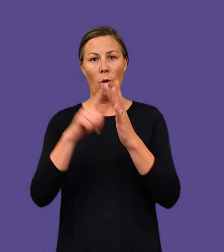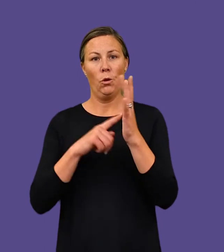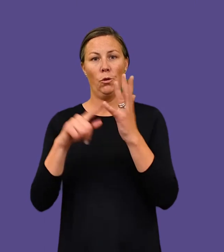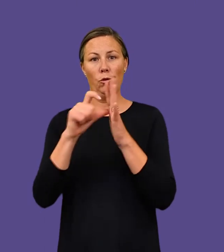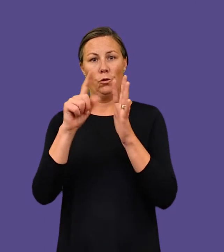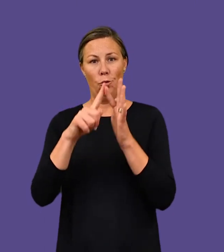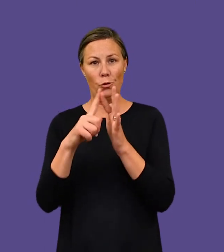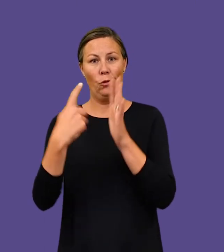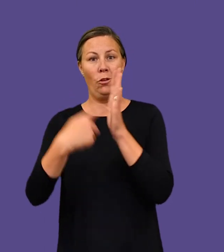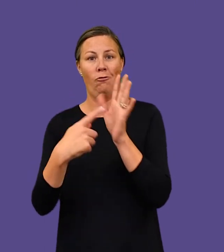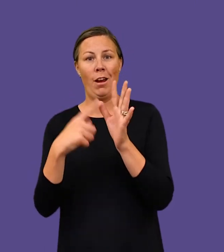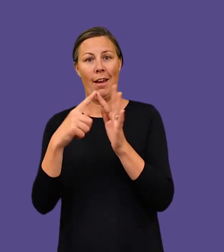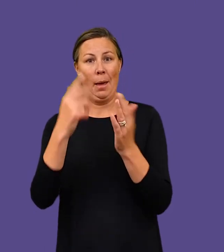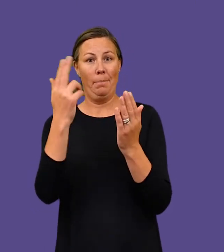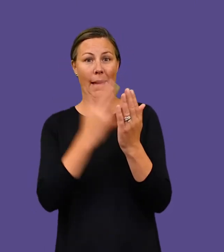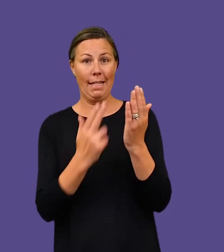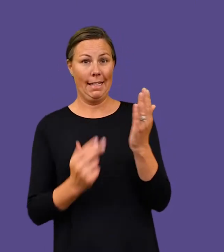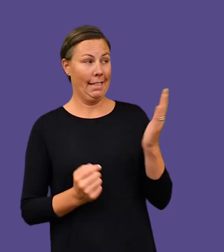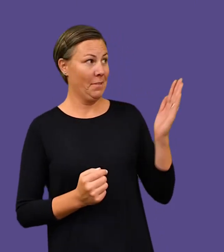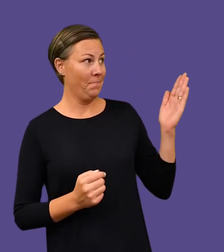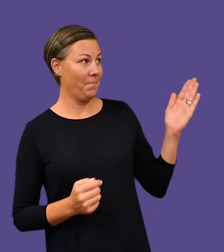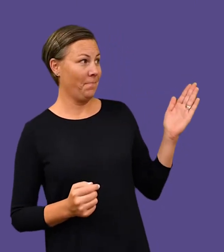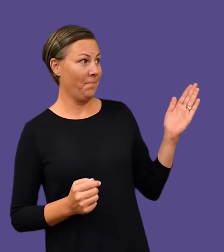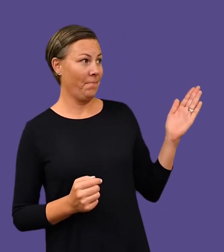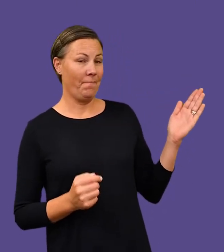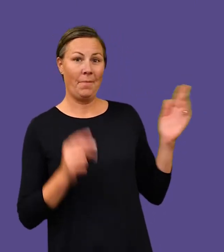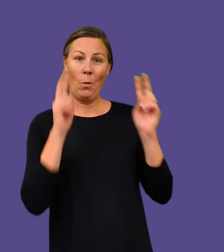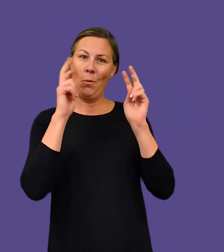The painting is by Jude Rae.